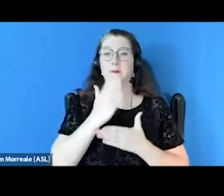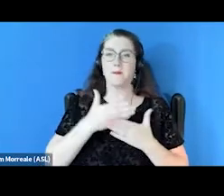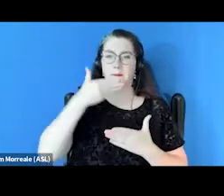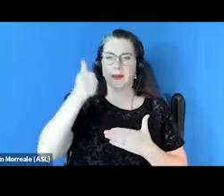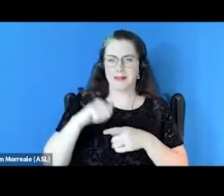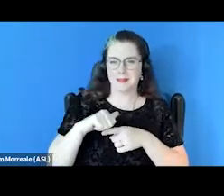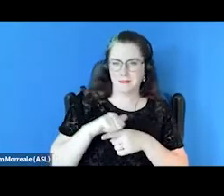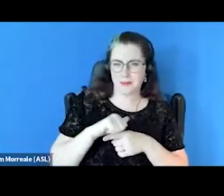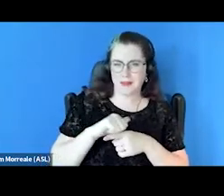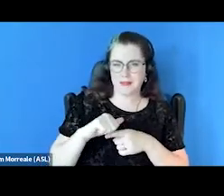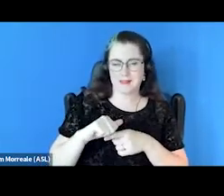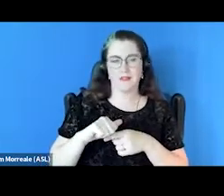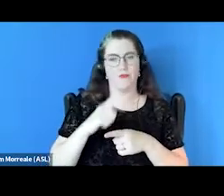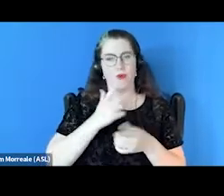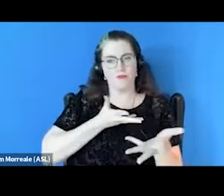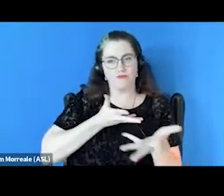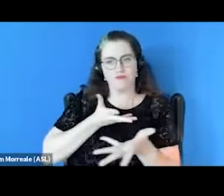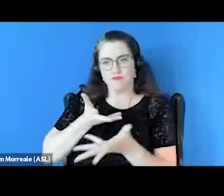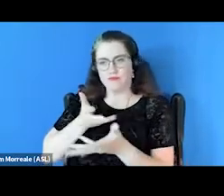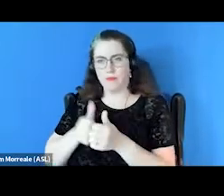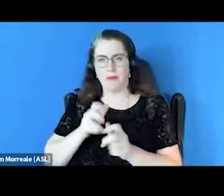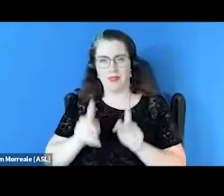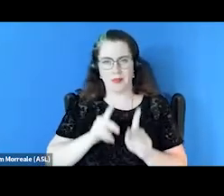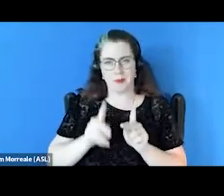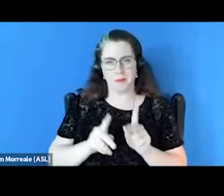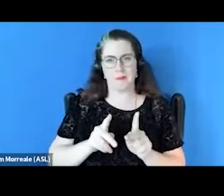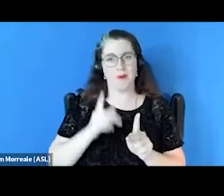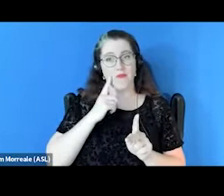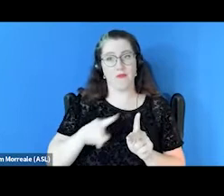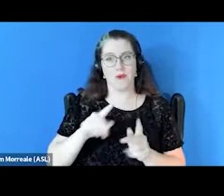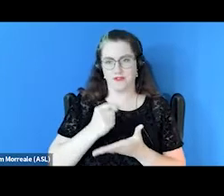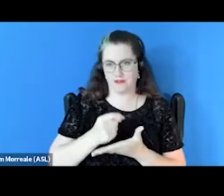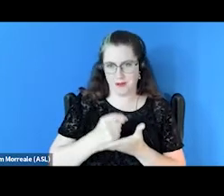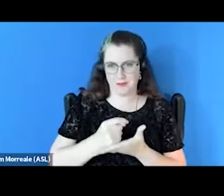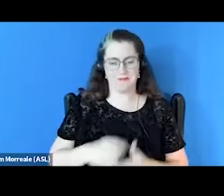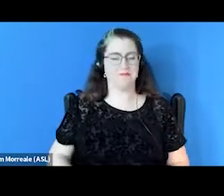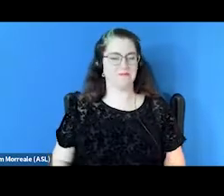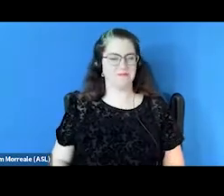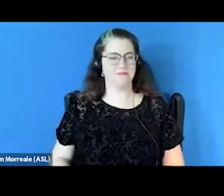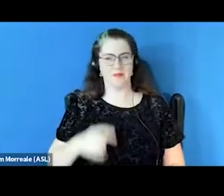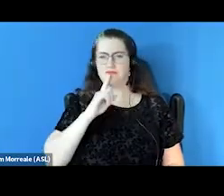for engaging people in treatment as well. So we encourage you to check that out,